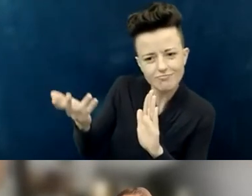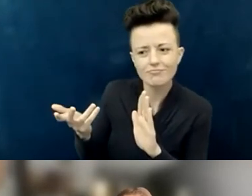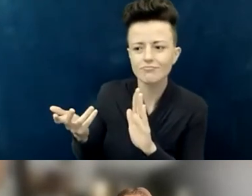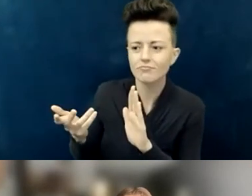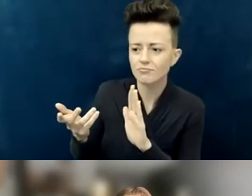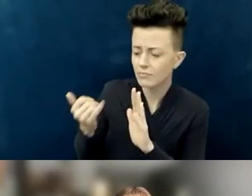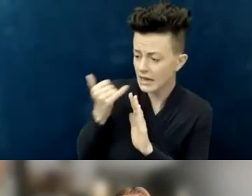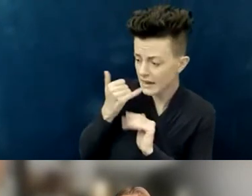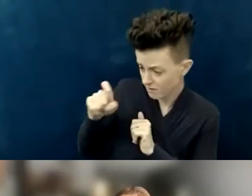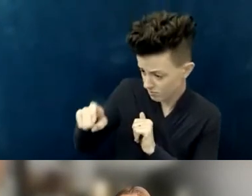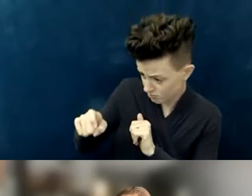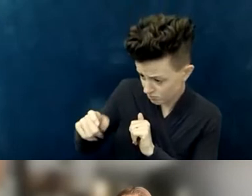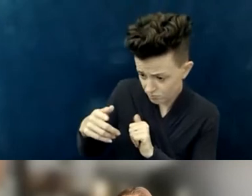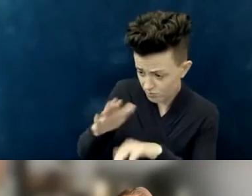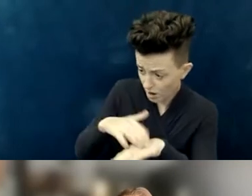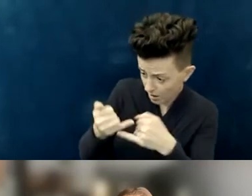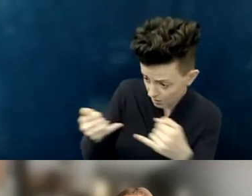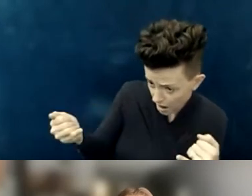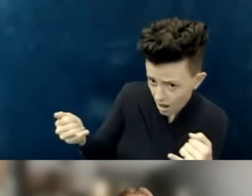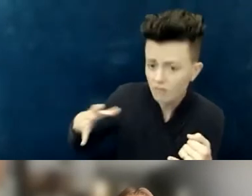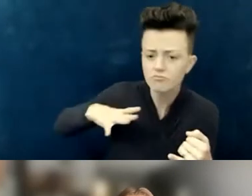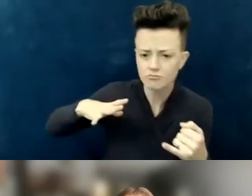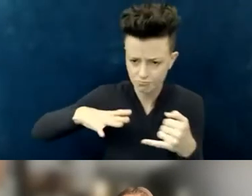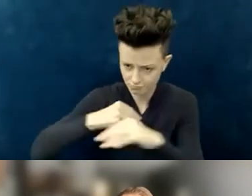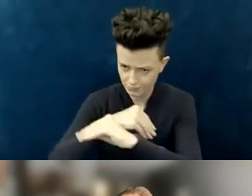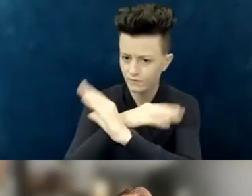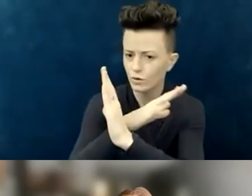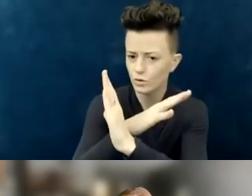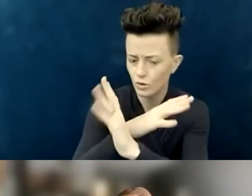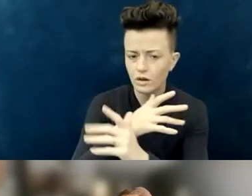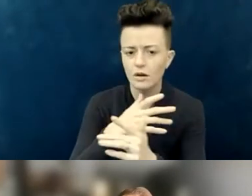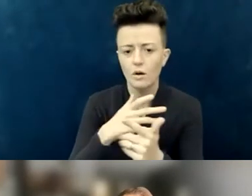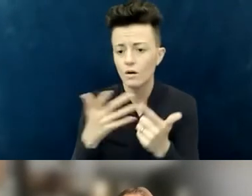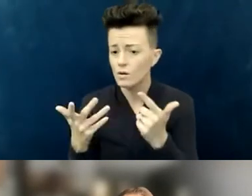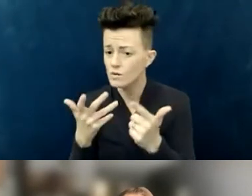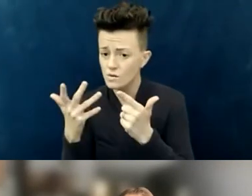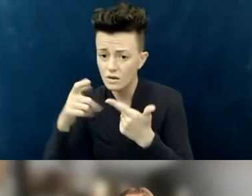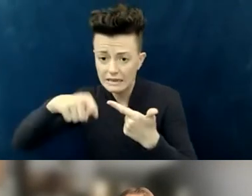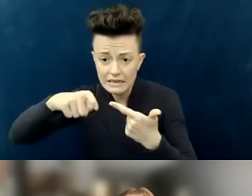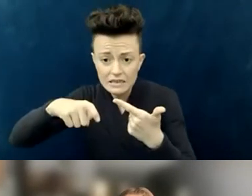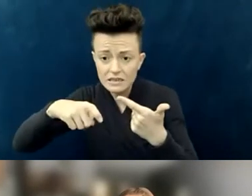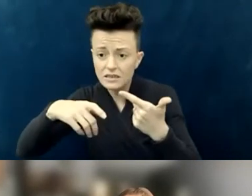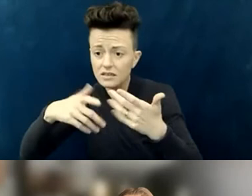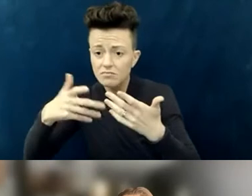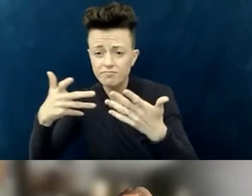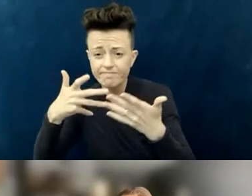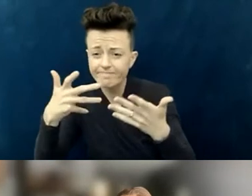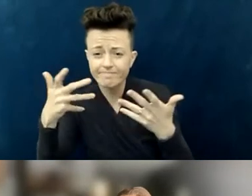If that's an online form that they can see before they show up, do it that way. If it's something that is going to be better received verbally